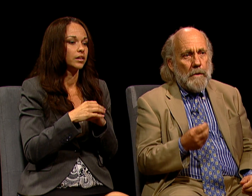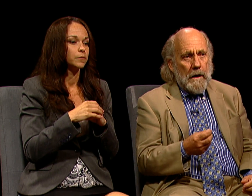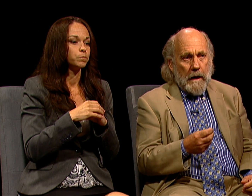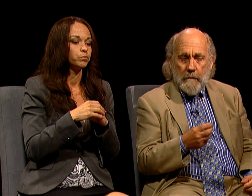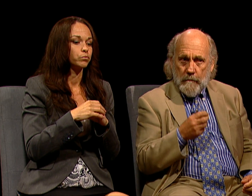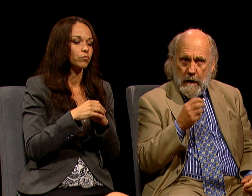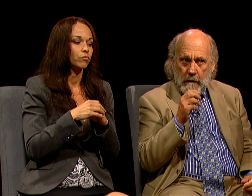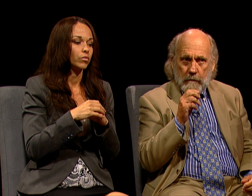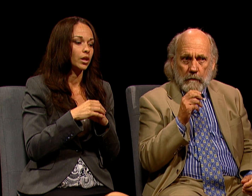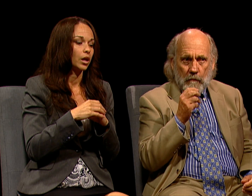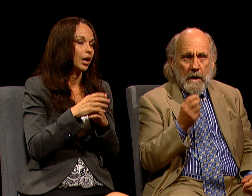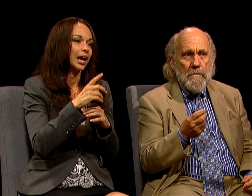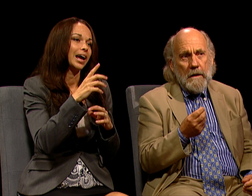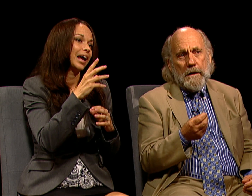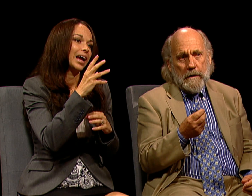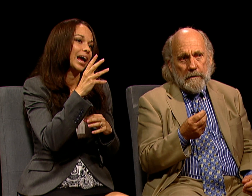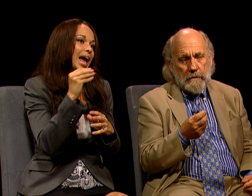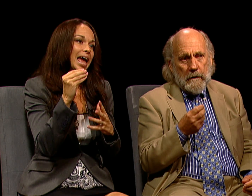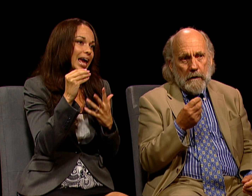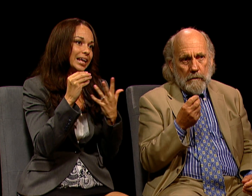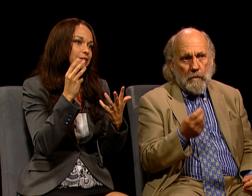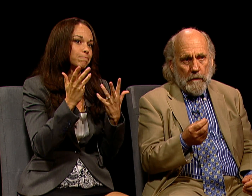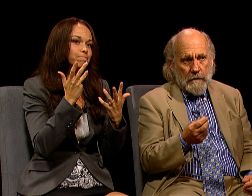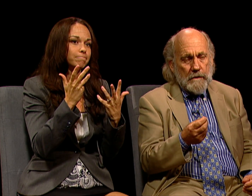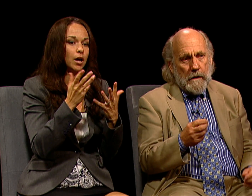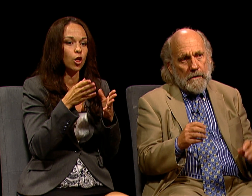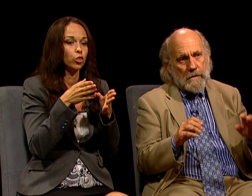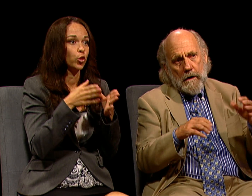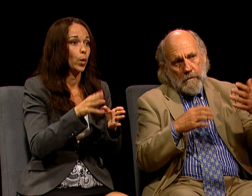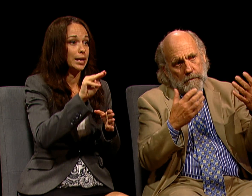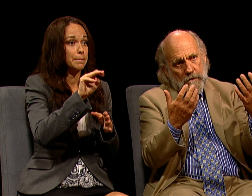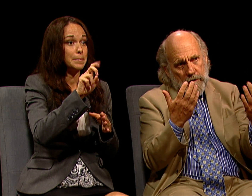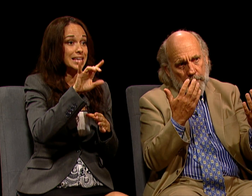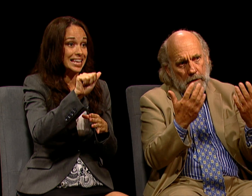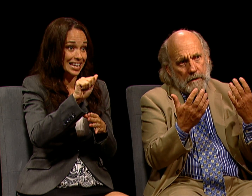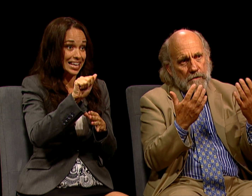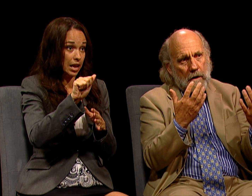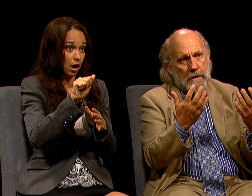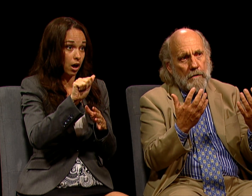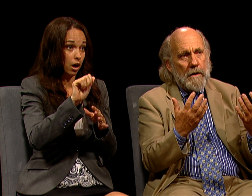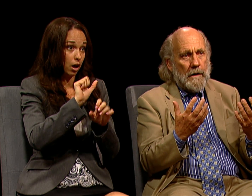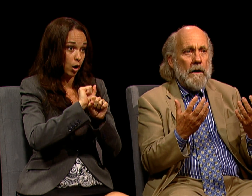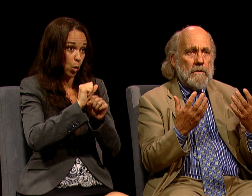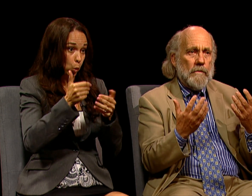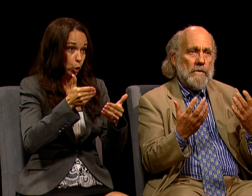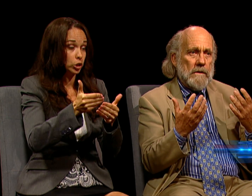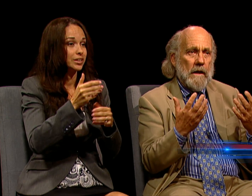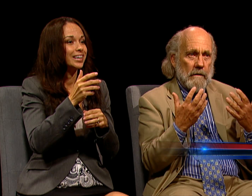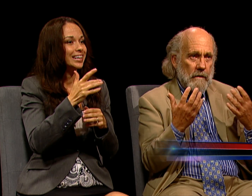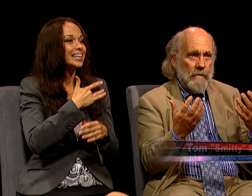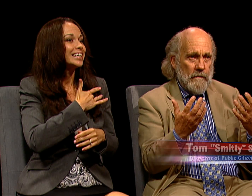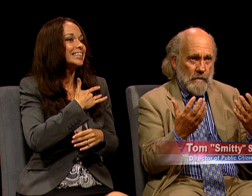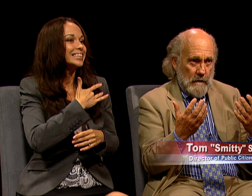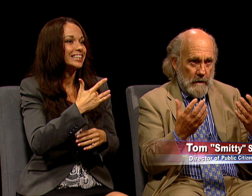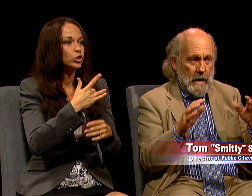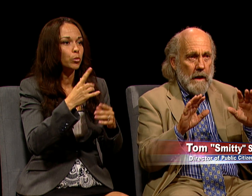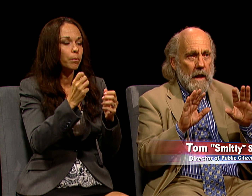BUT IN THE WAY MEDIA WORKS IS THEY TYPICALLY TRY AND CREATE A CONTROVERSY OUT OF EVERYTHING